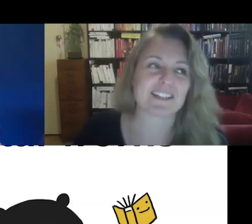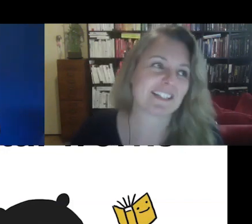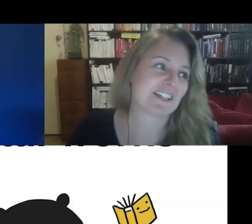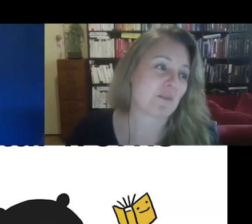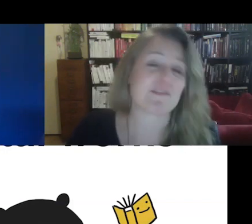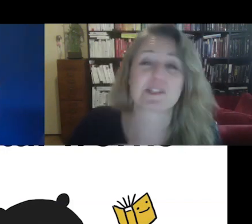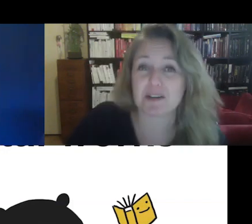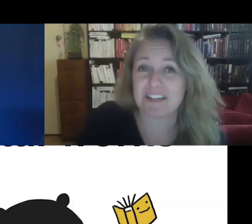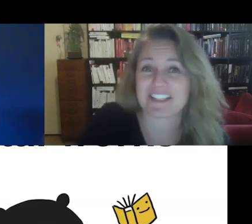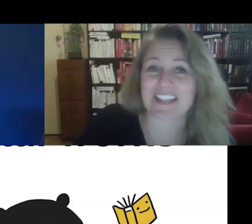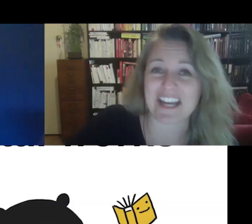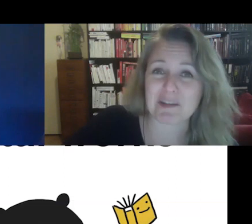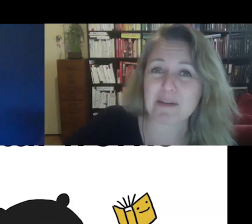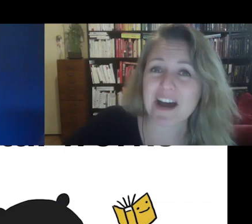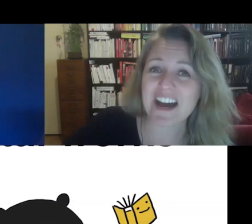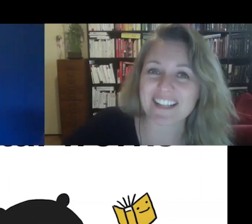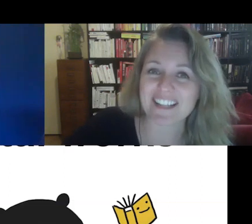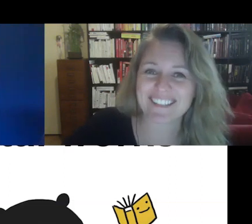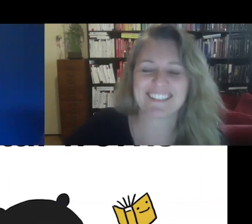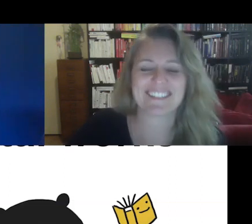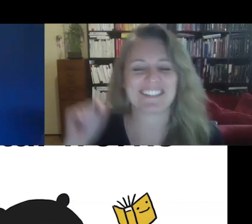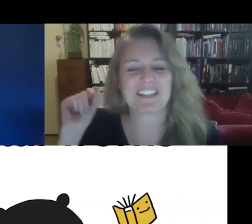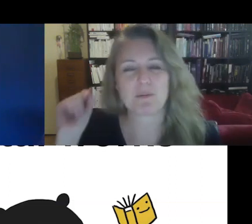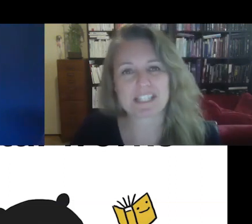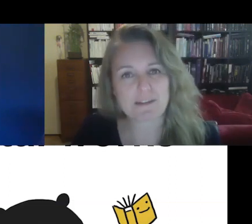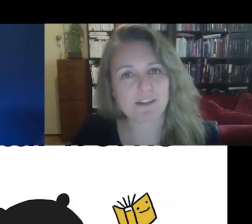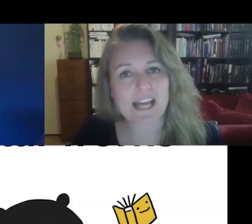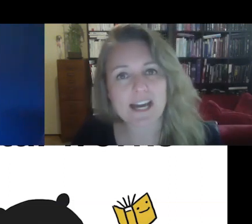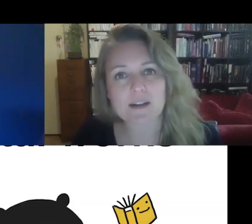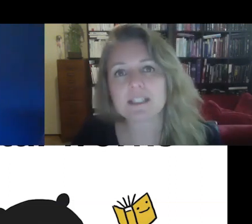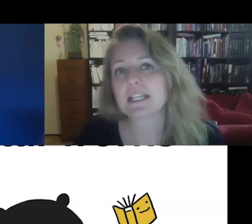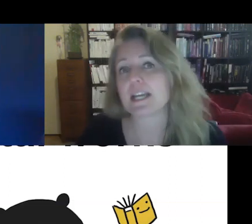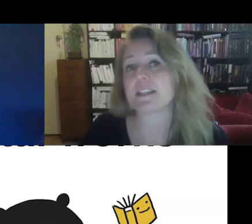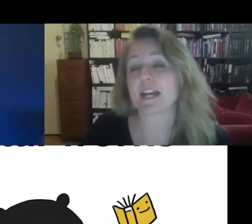we have experienced that in the past, what's different now is that a